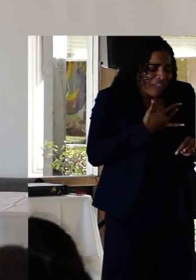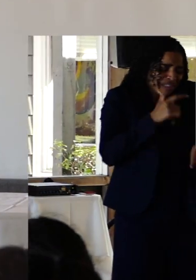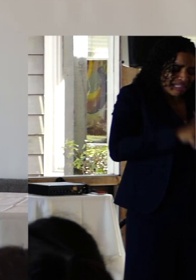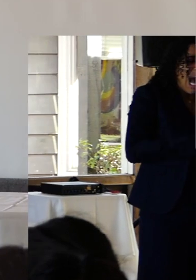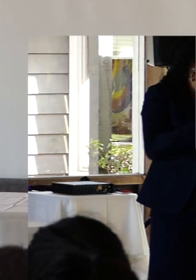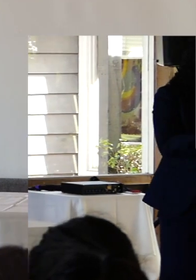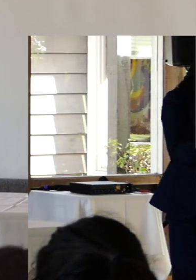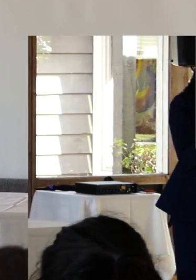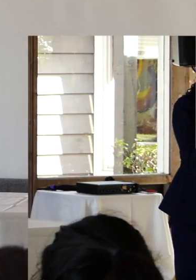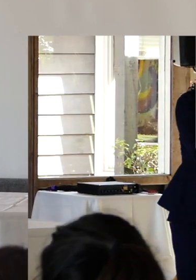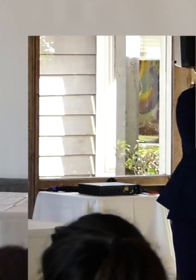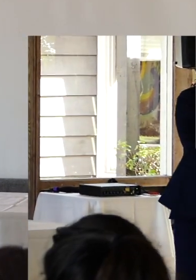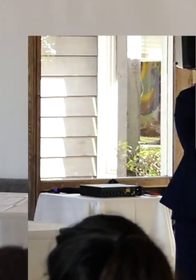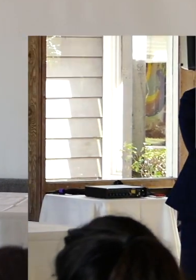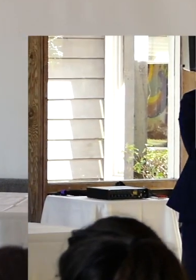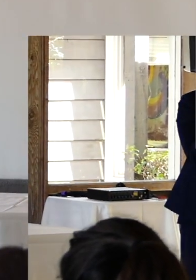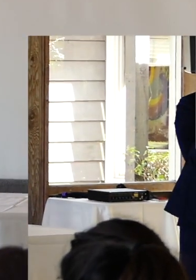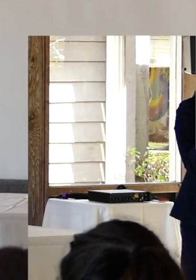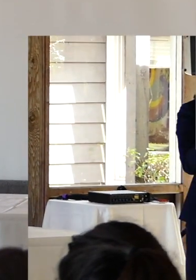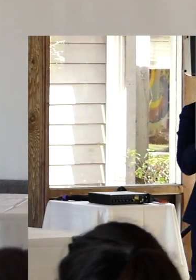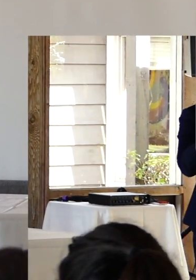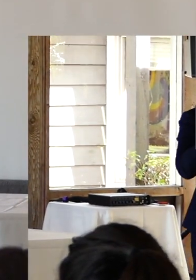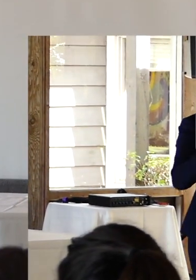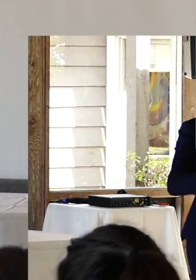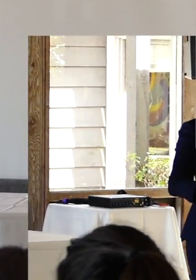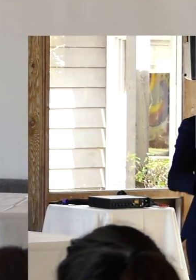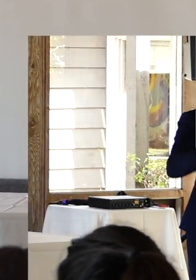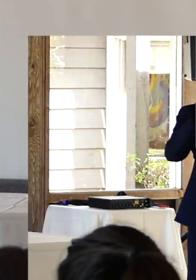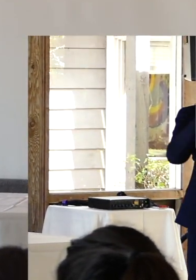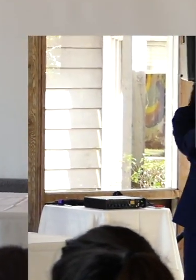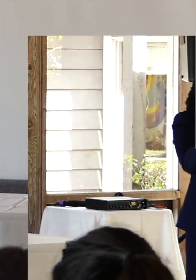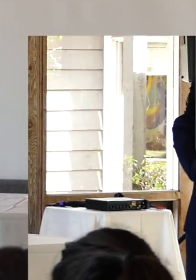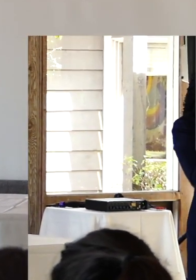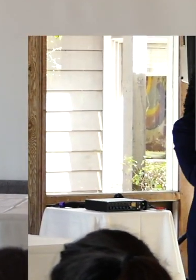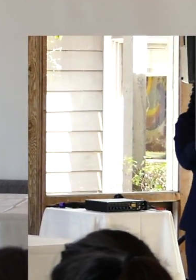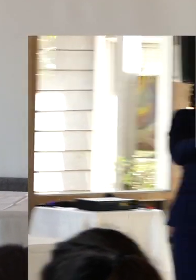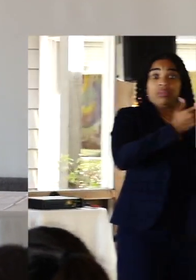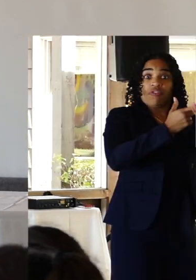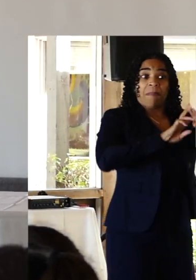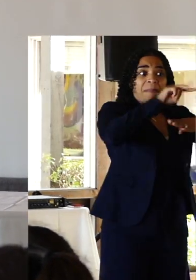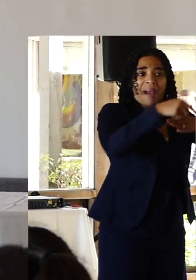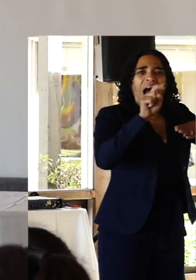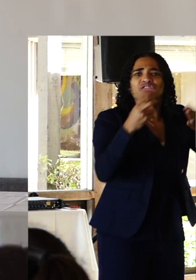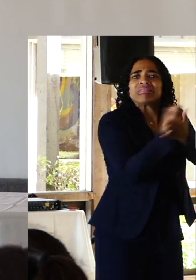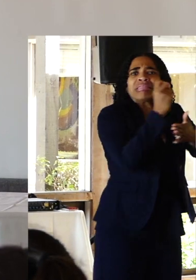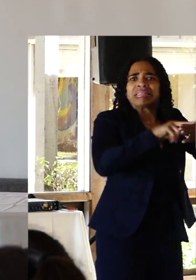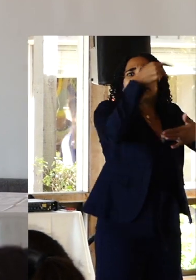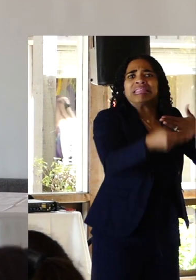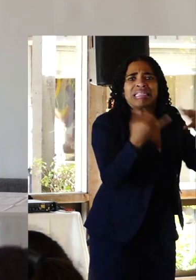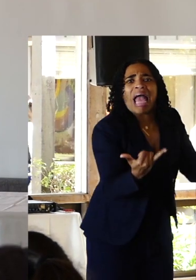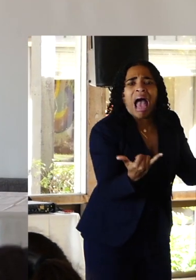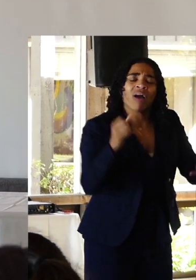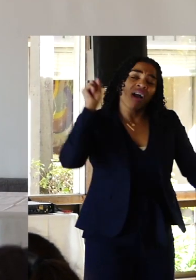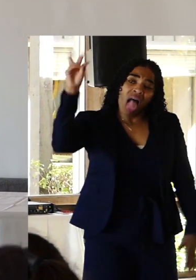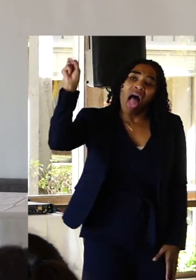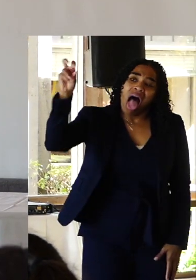that suicide prevention barrier is going up. And I rattled off every statistic I knew about dying there.